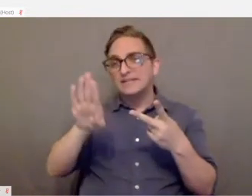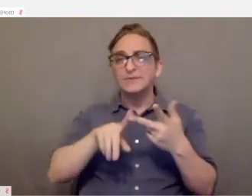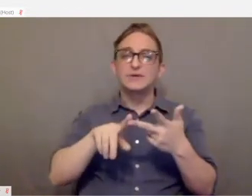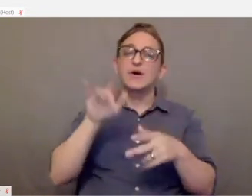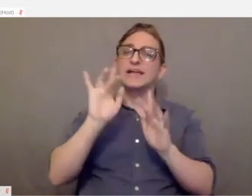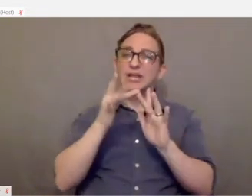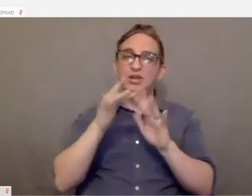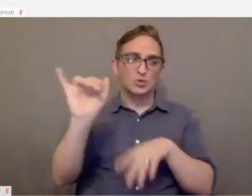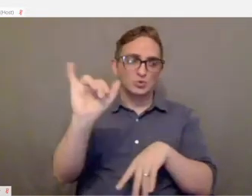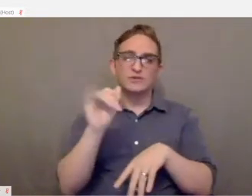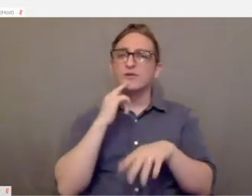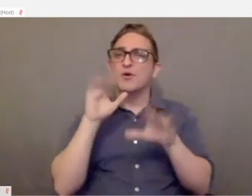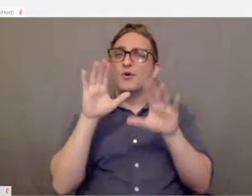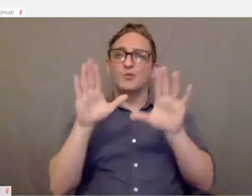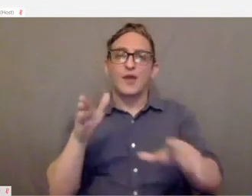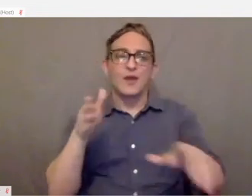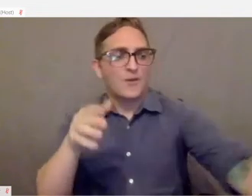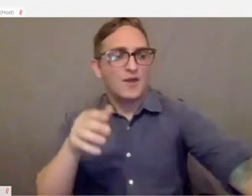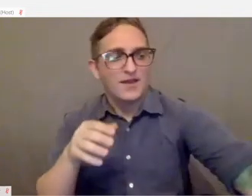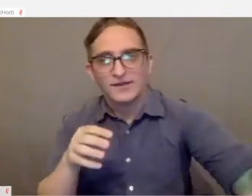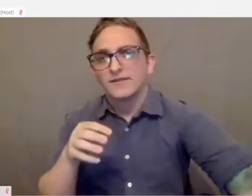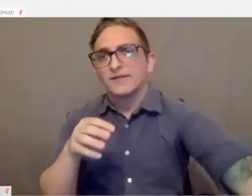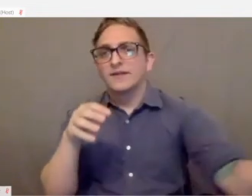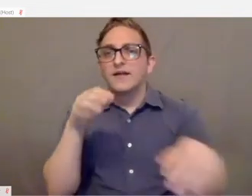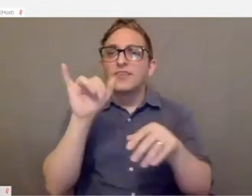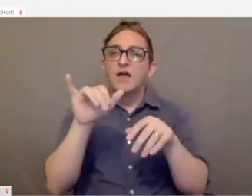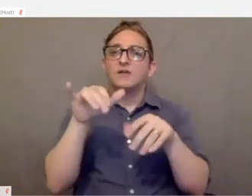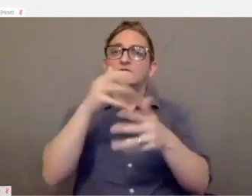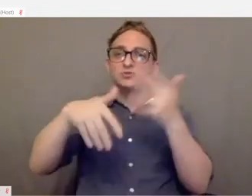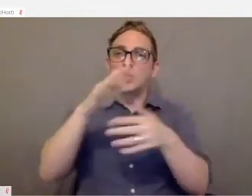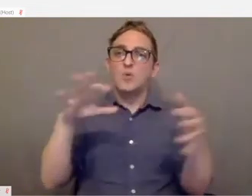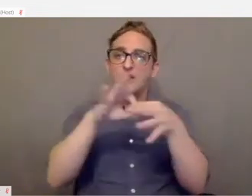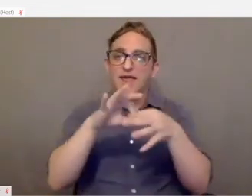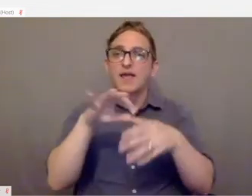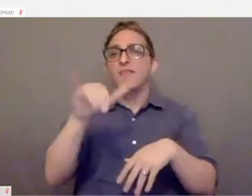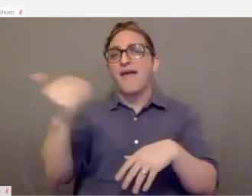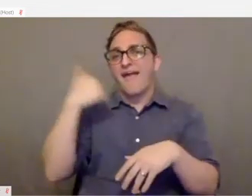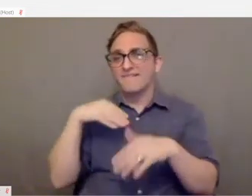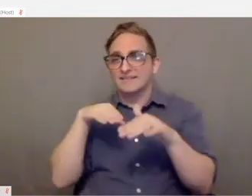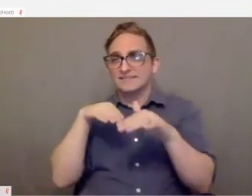So it's a great way of staying socially connected. And having those accessible features is really important.